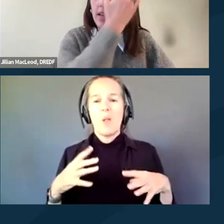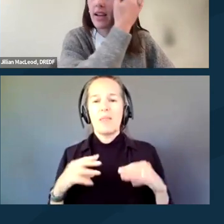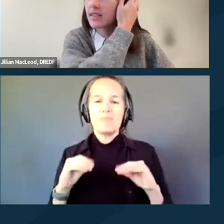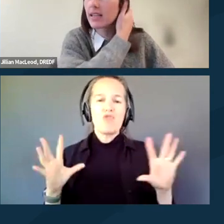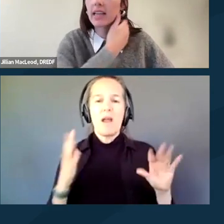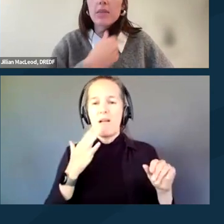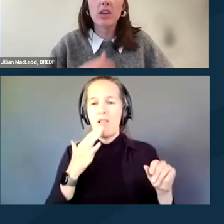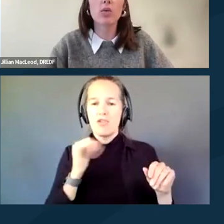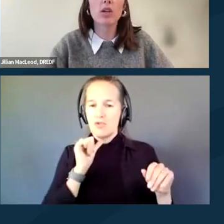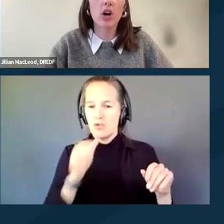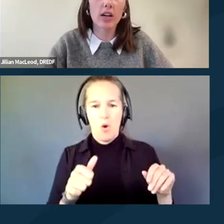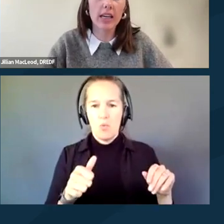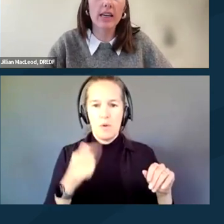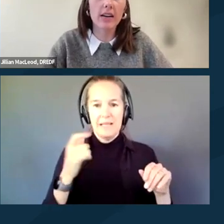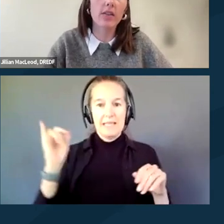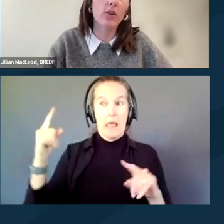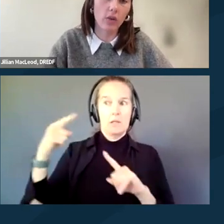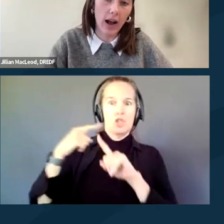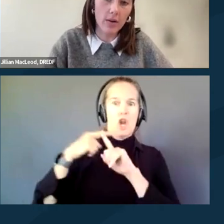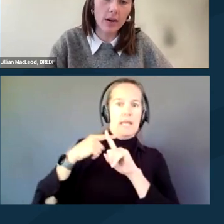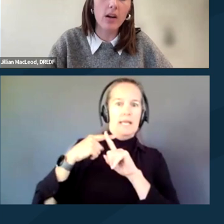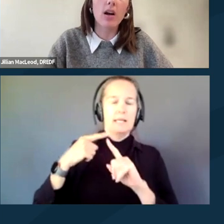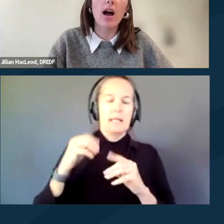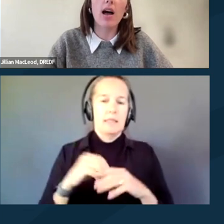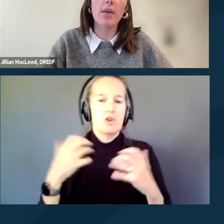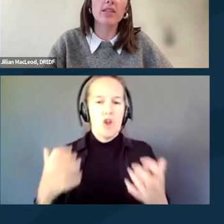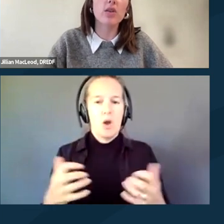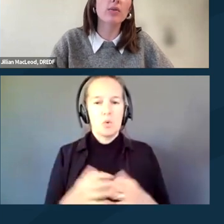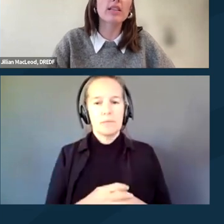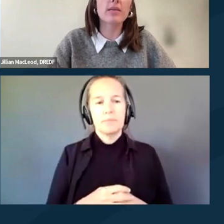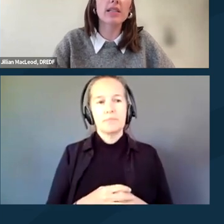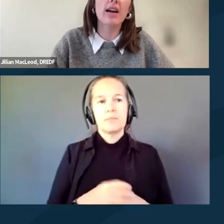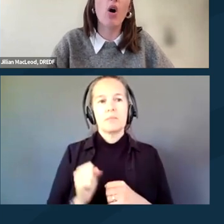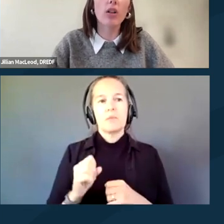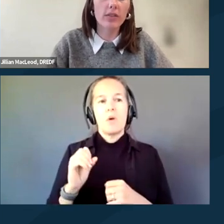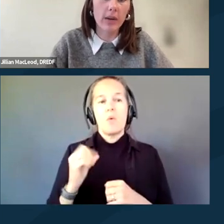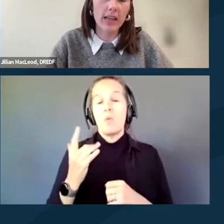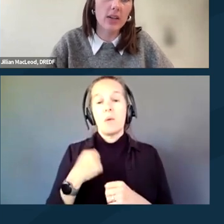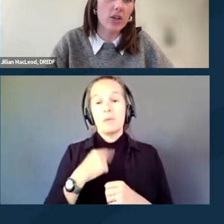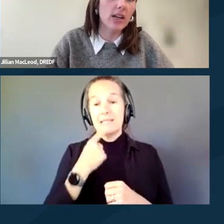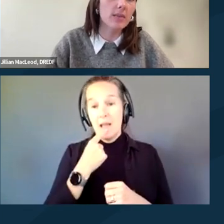because it can make you a target in the crowd. And so the reason that we say all of your medication is